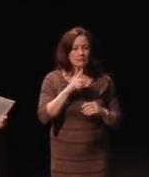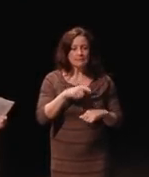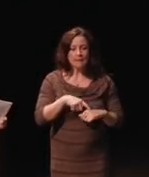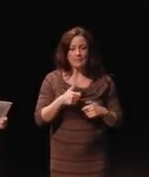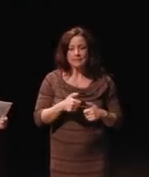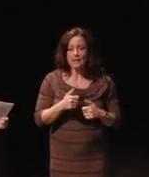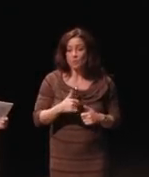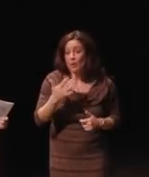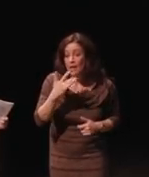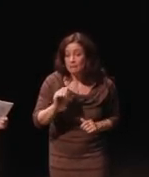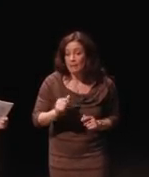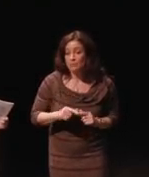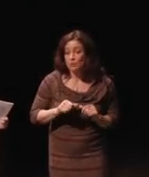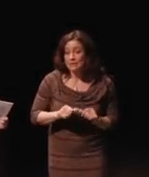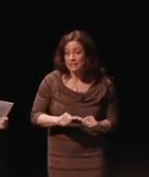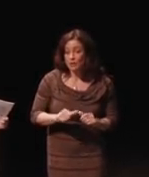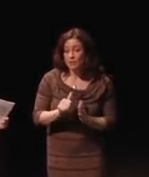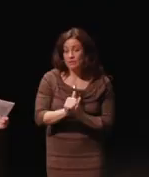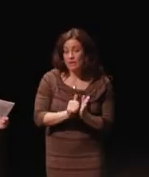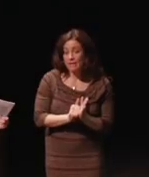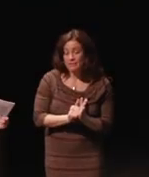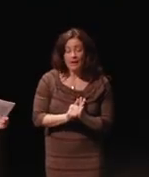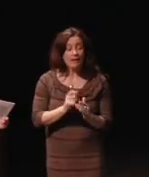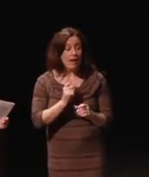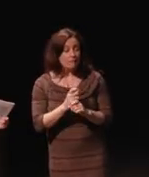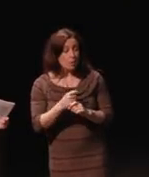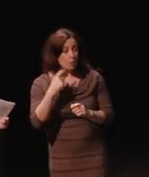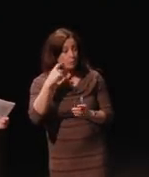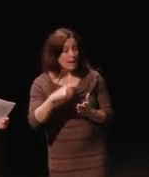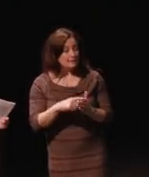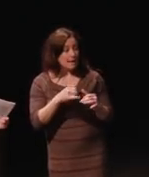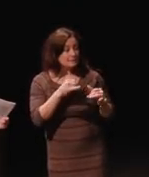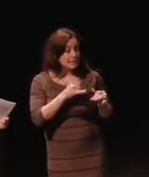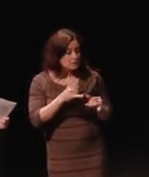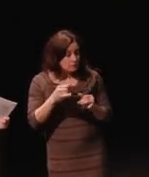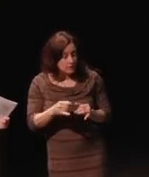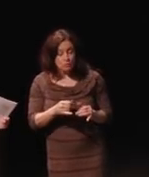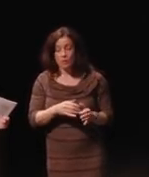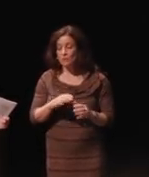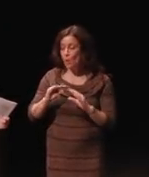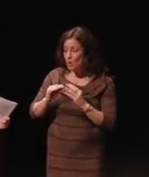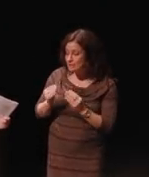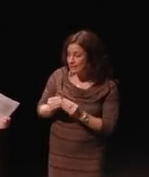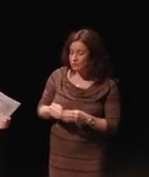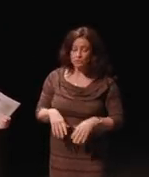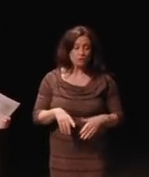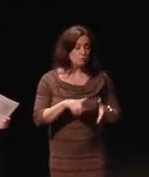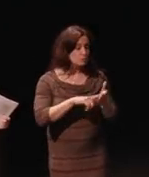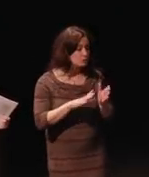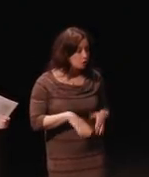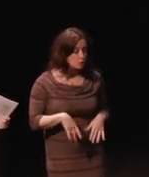our agenda and every year, we recognize individuals, organizations, researchers, government agencies,